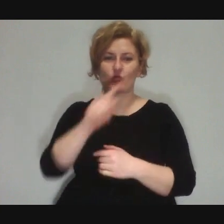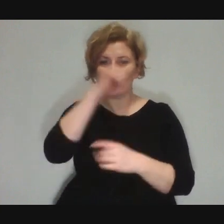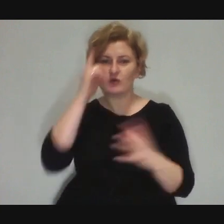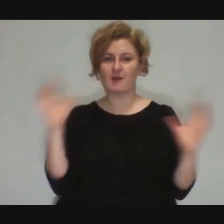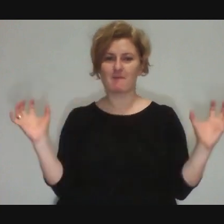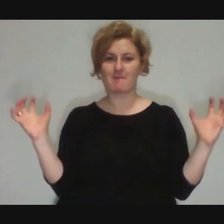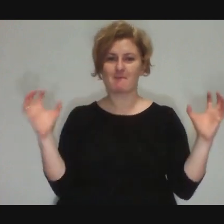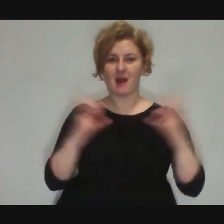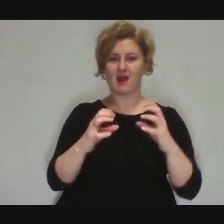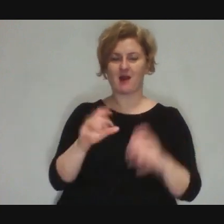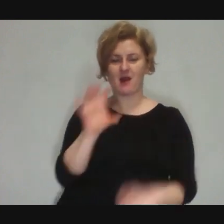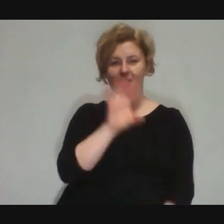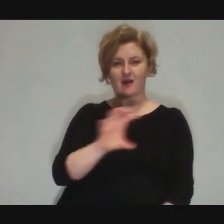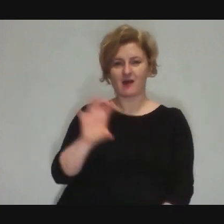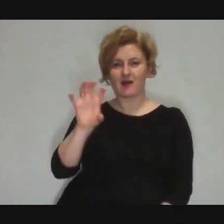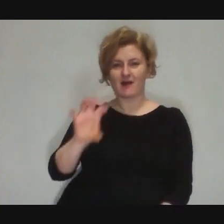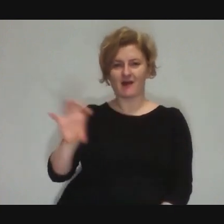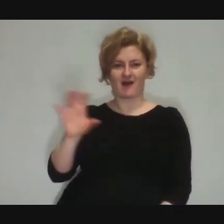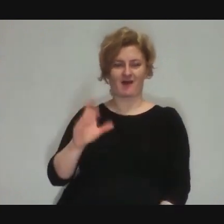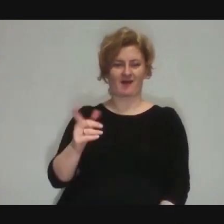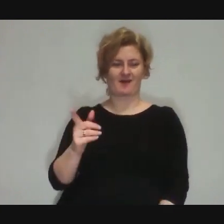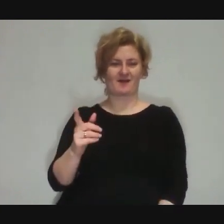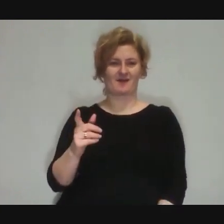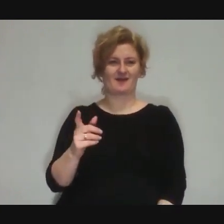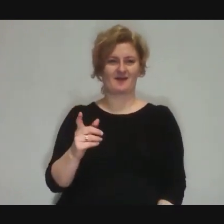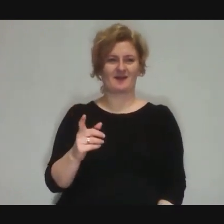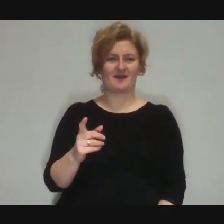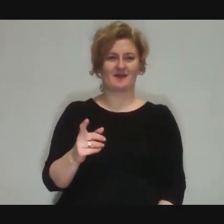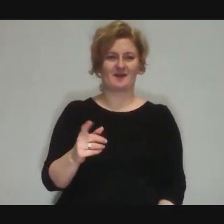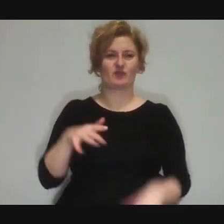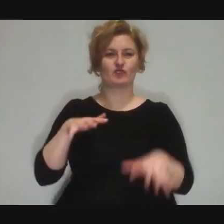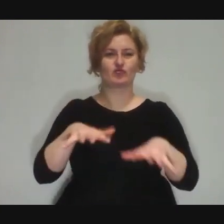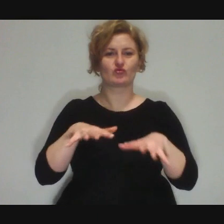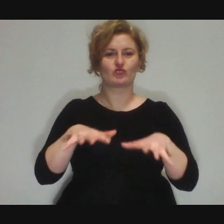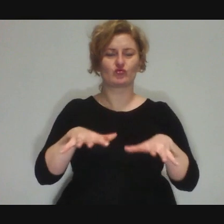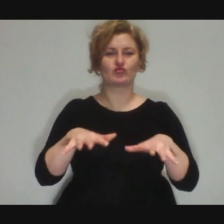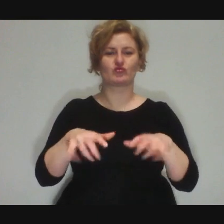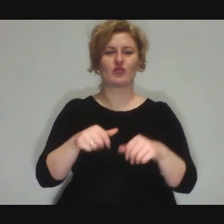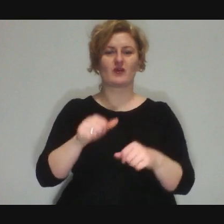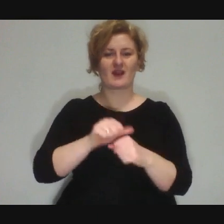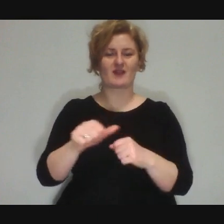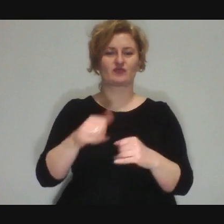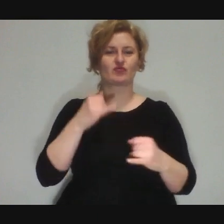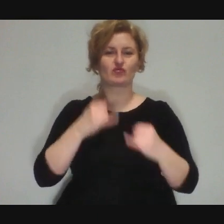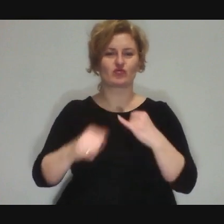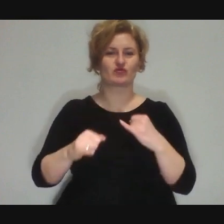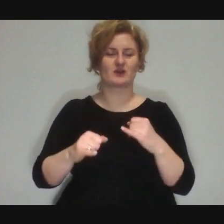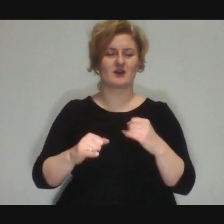There are also a lot of these animation factors - let's call it that.